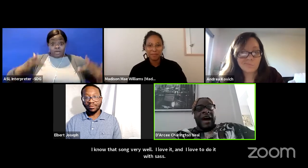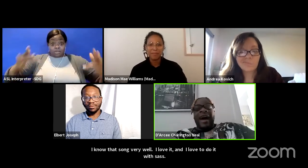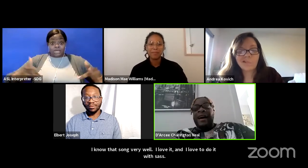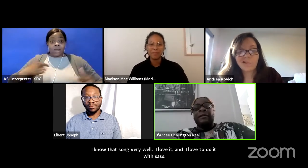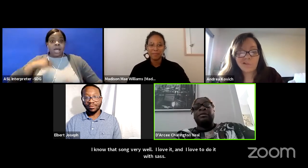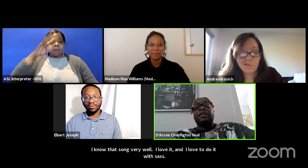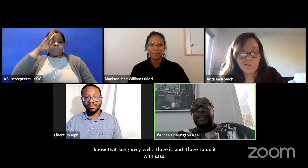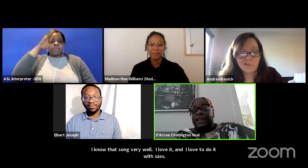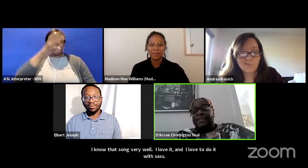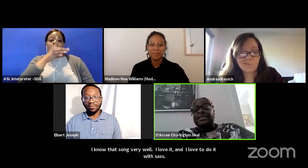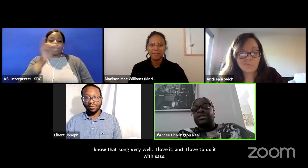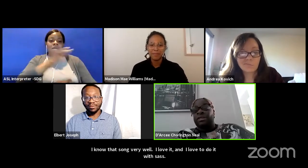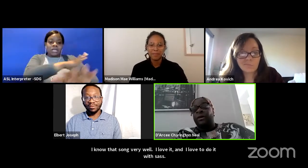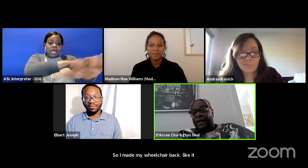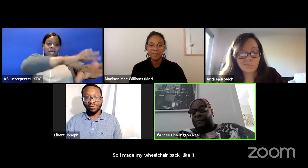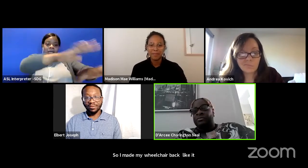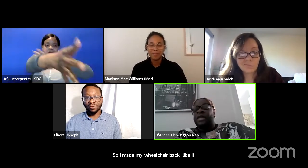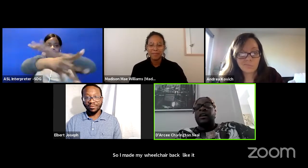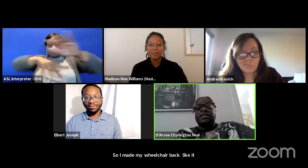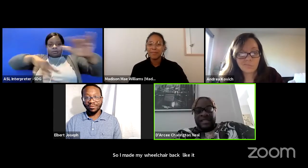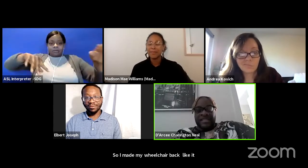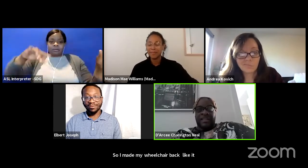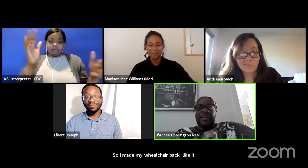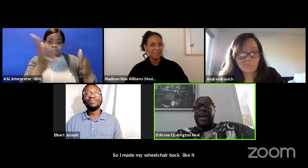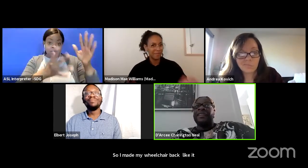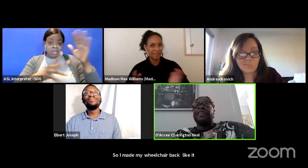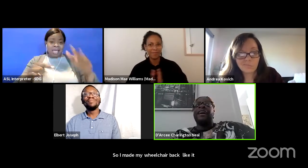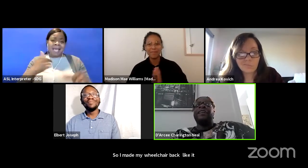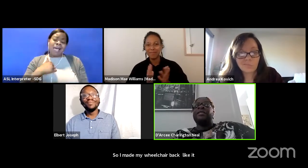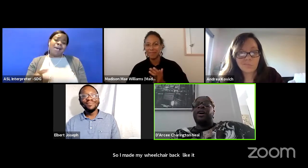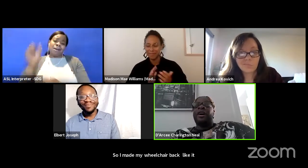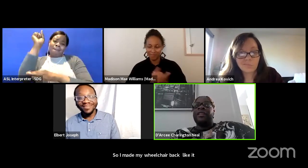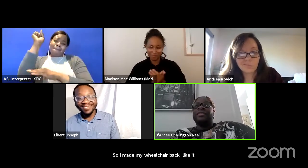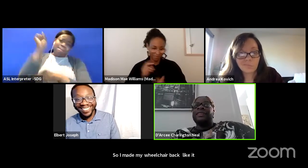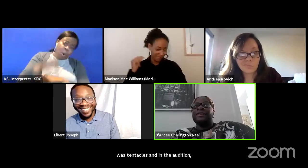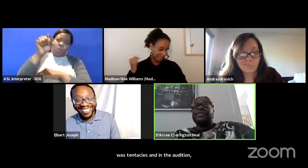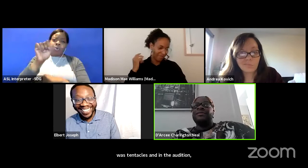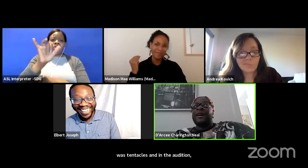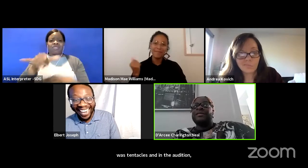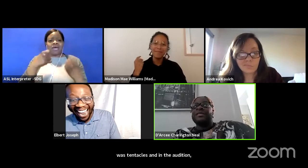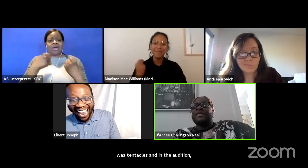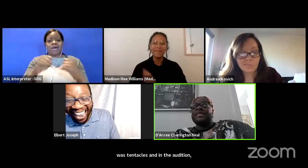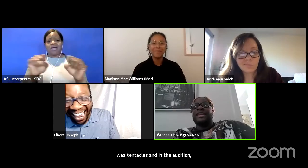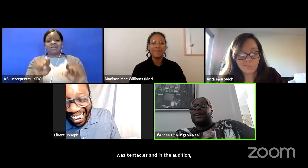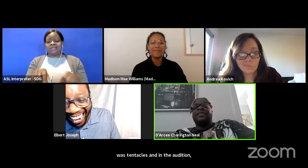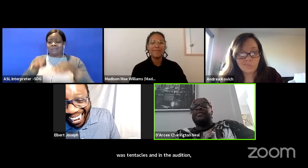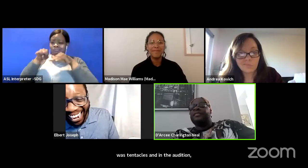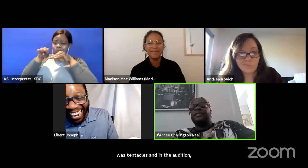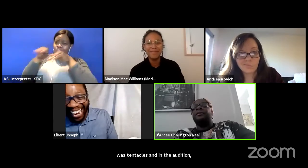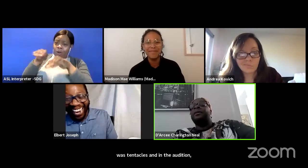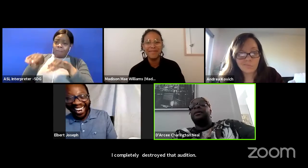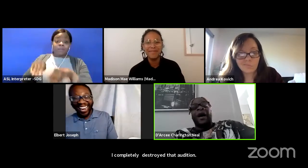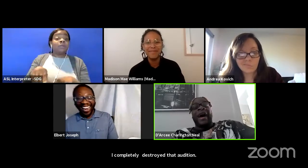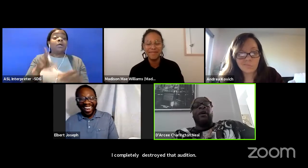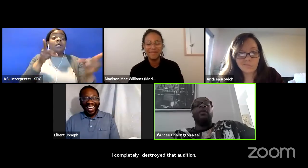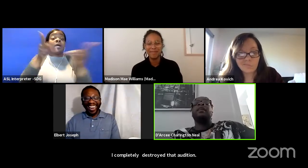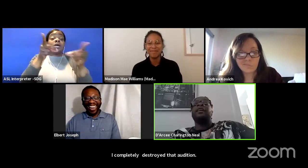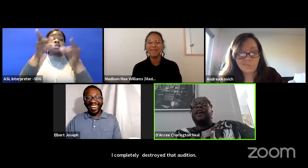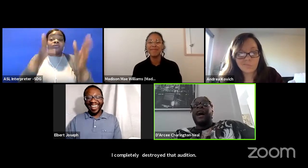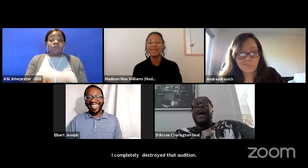I completely destroyed that audition. And like the director was just like, wow.